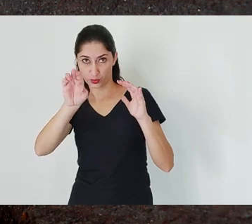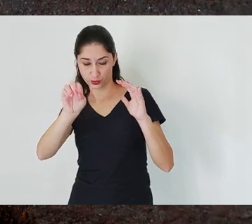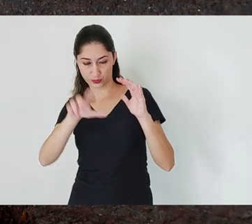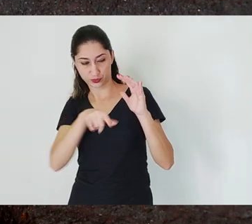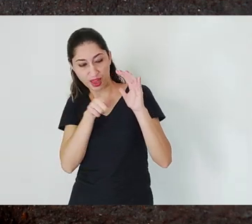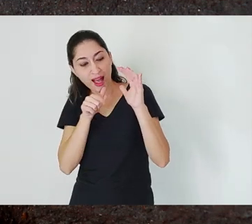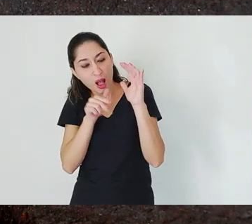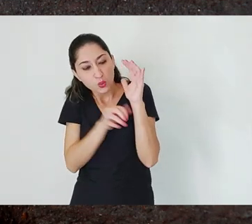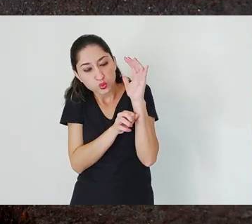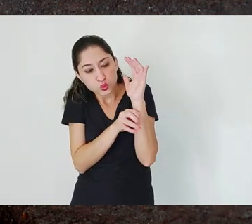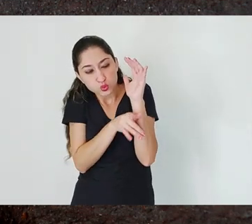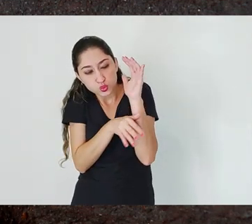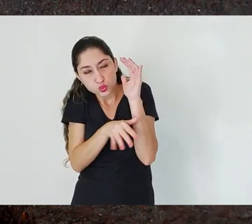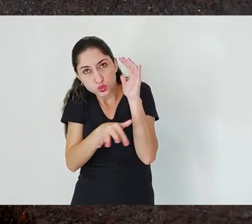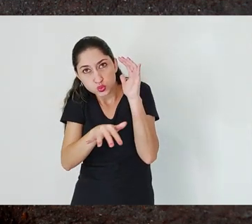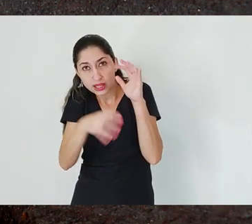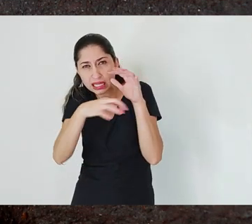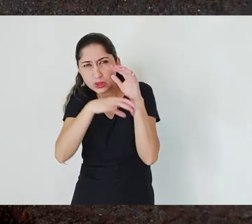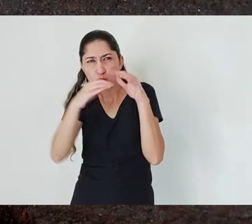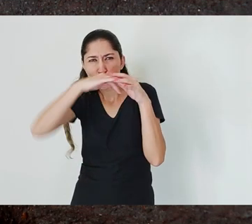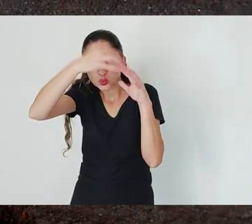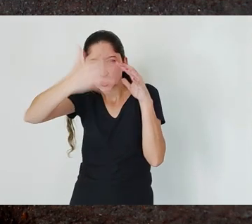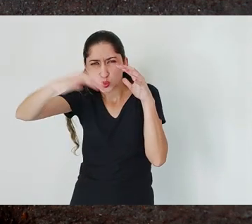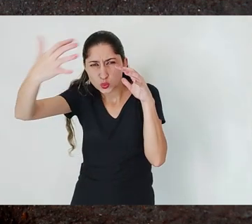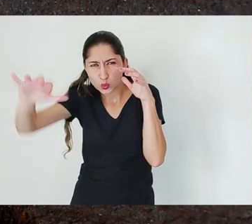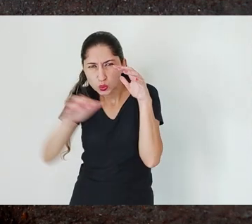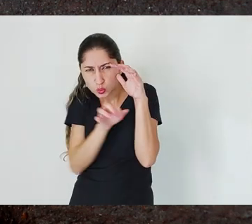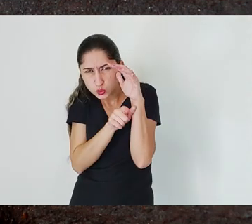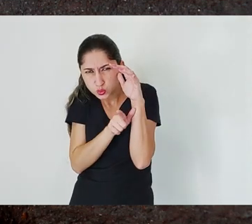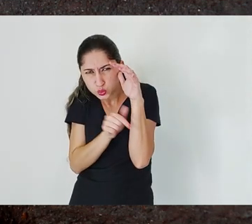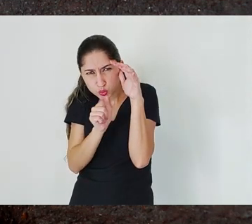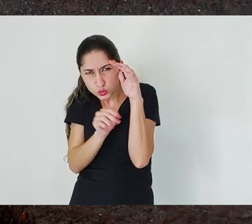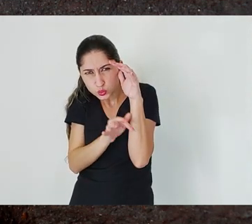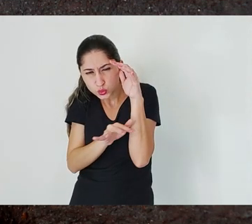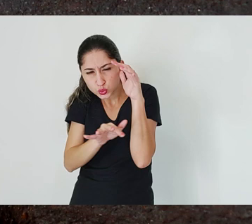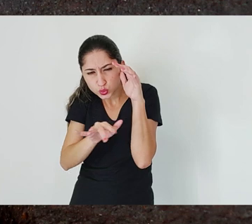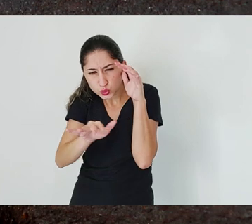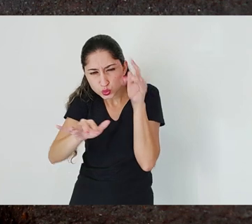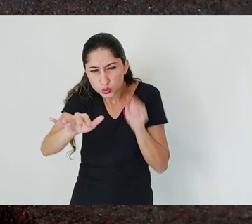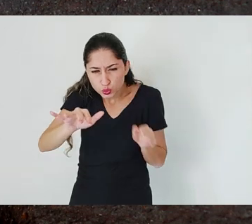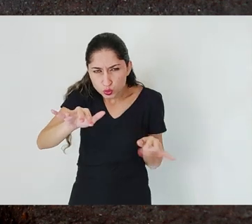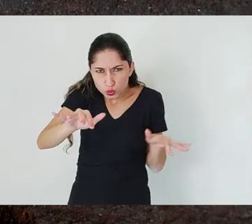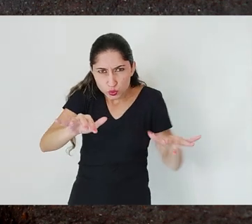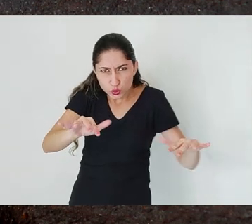form brooks and creeks, which in turn will later form rivers. There are estimates that